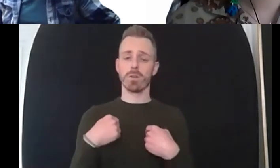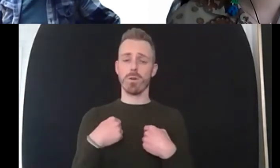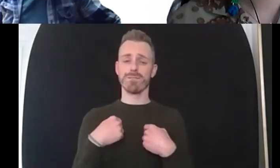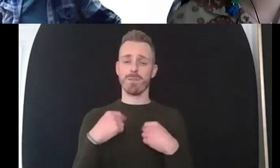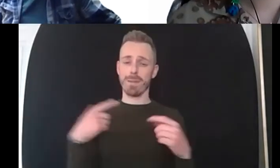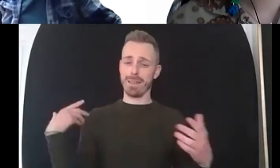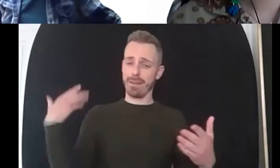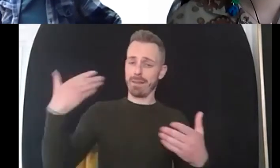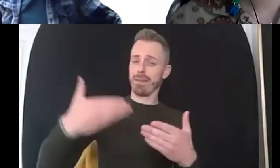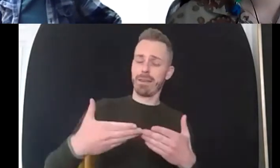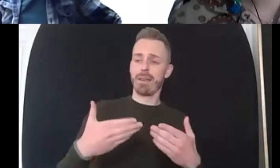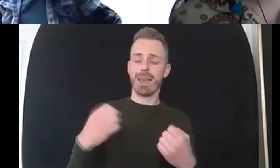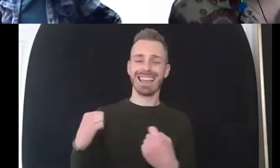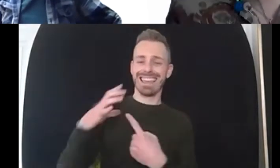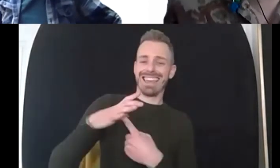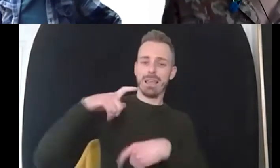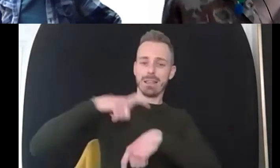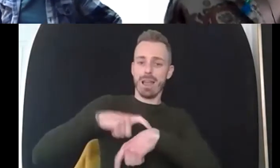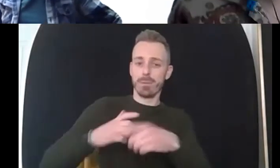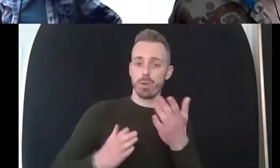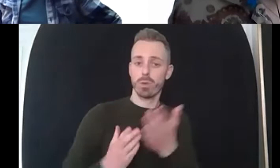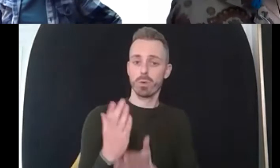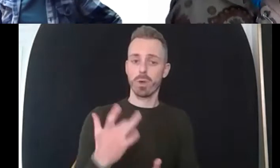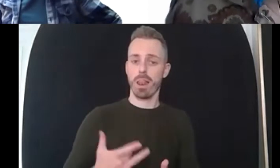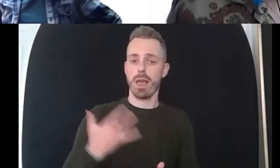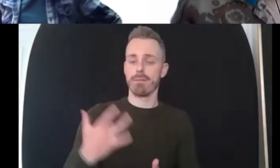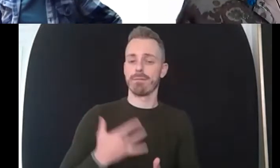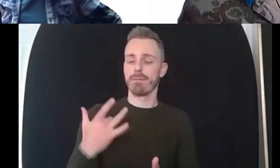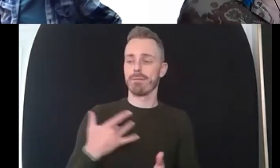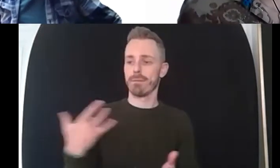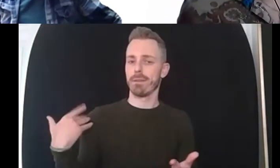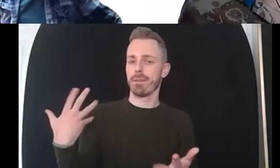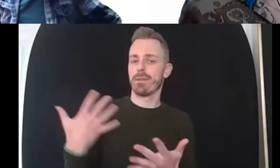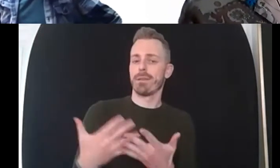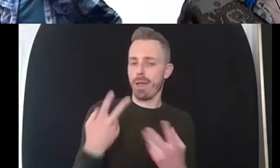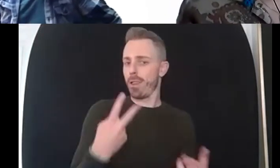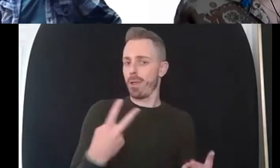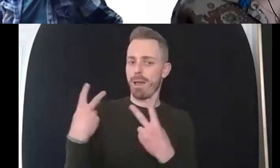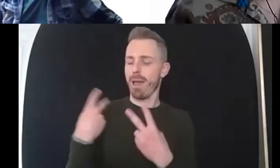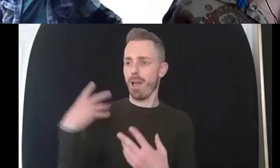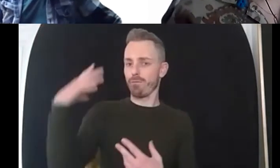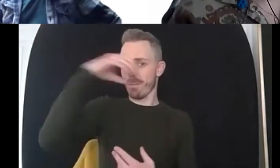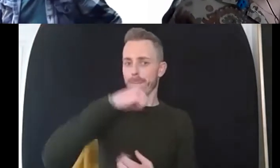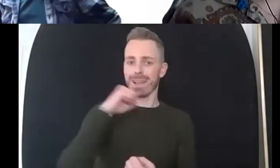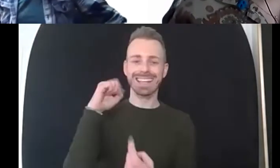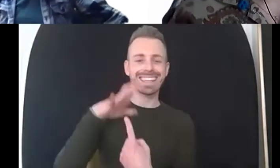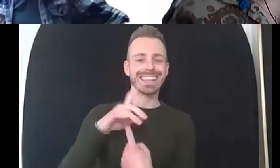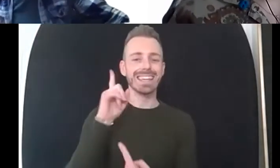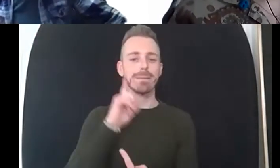people um so um key people that have introduced me to other people and other people that then